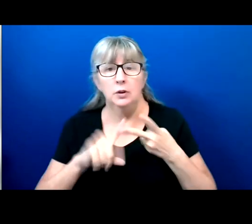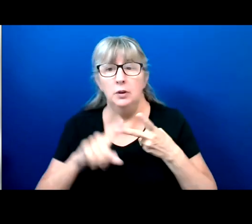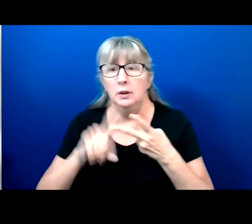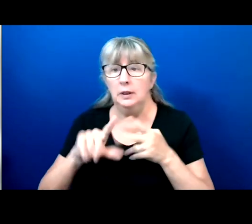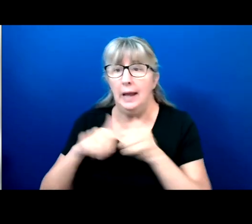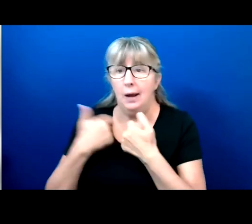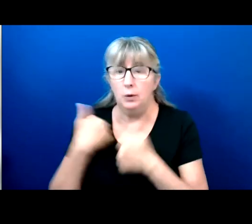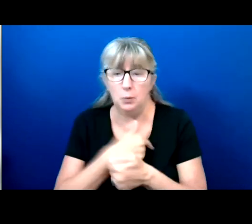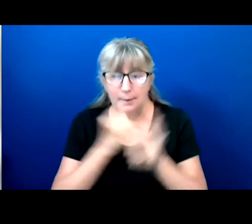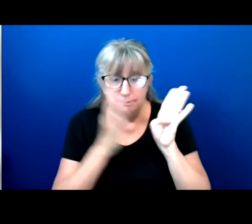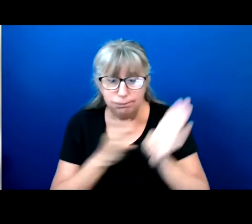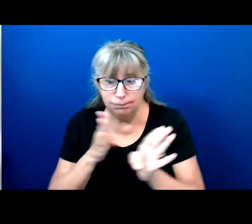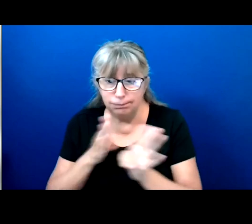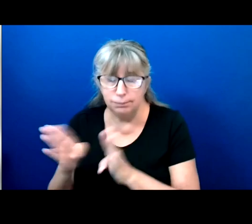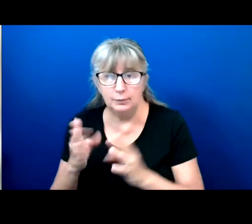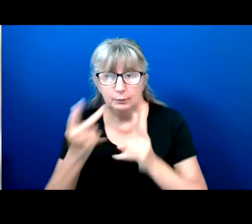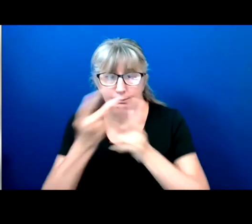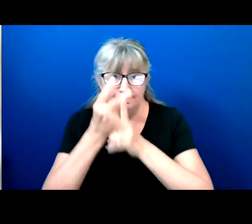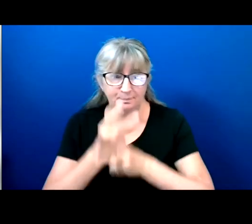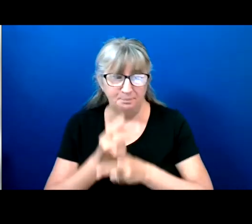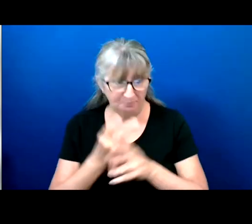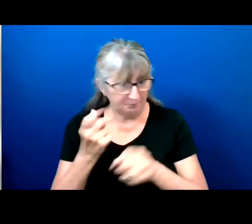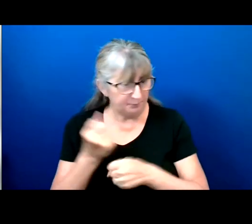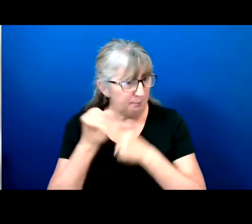to build the power of the disability vote?